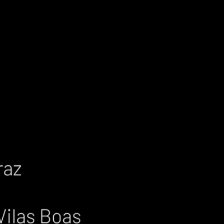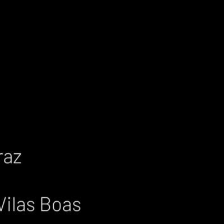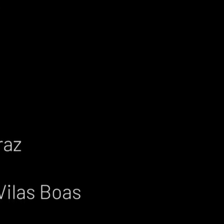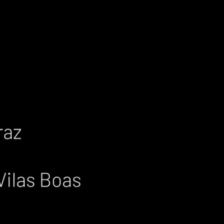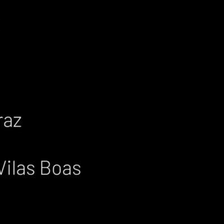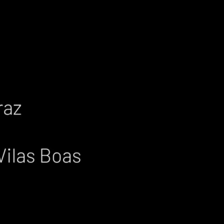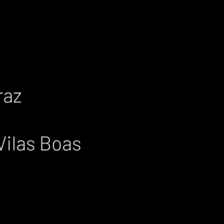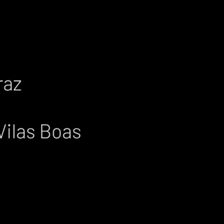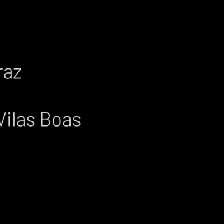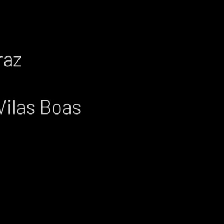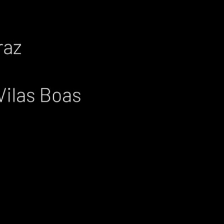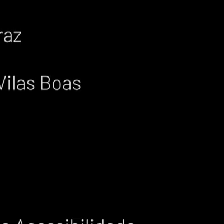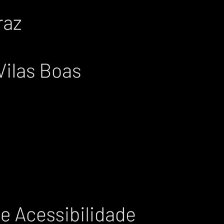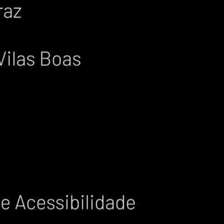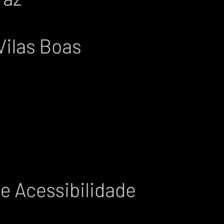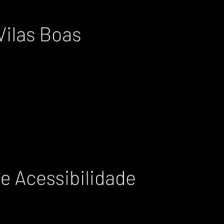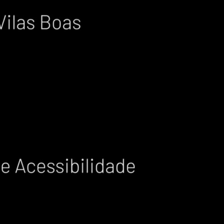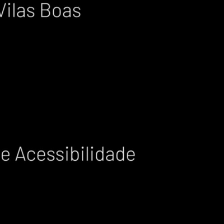Hey